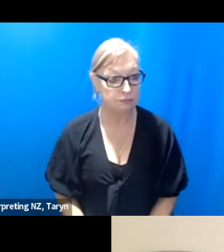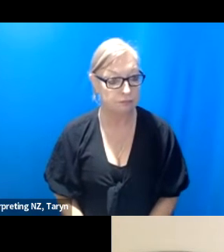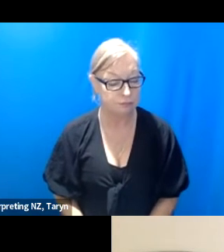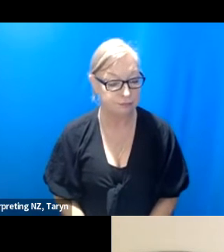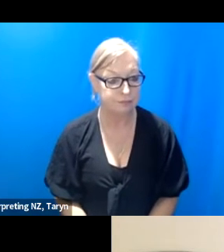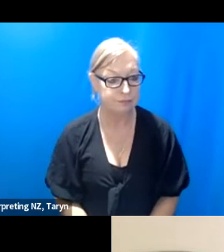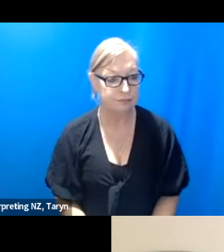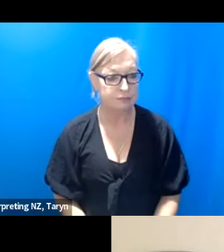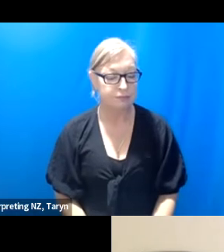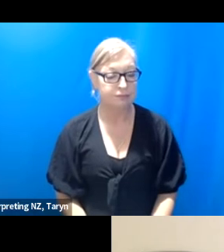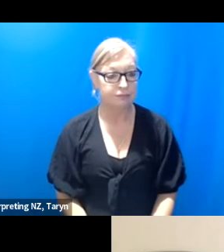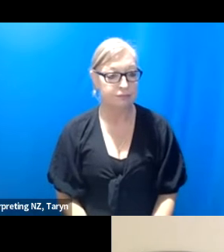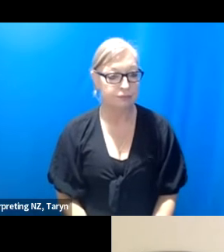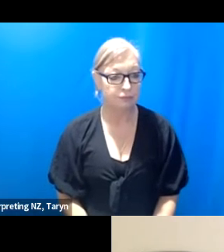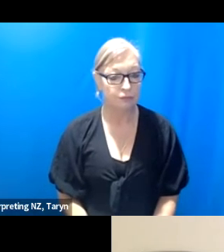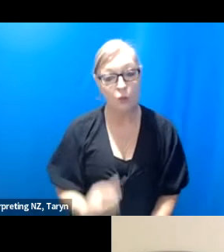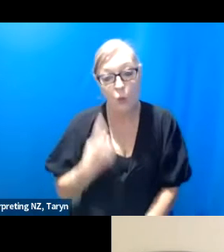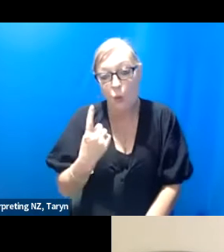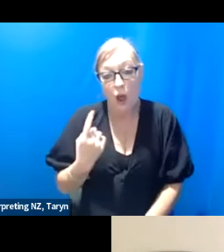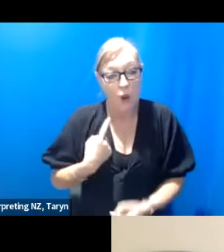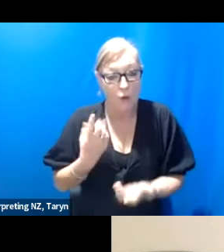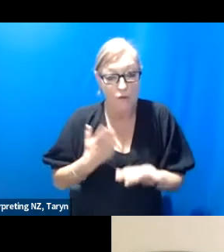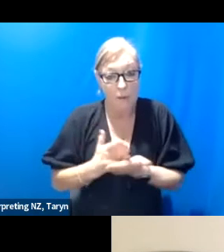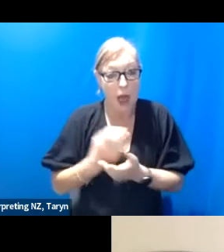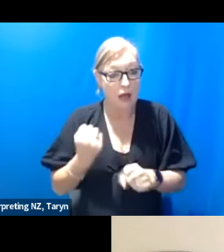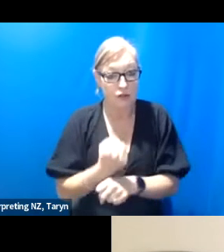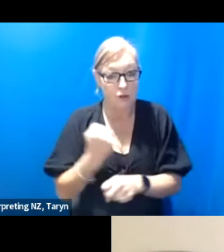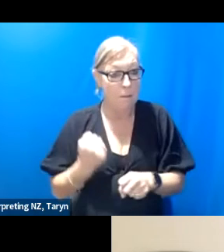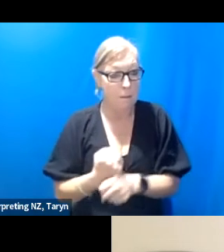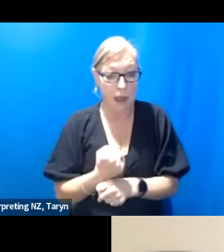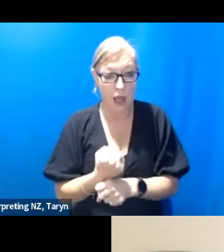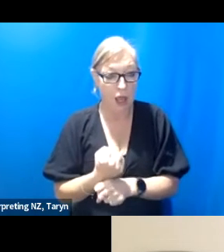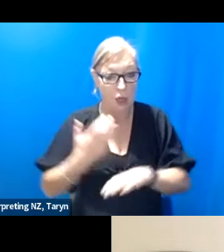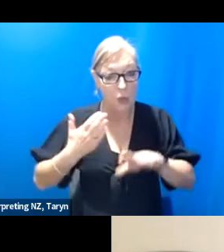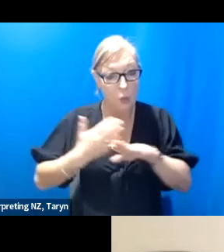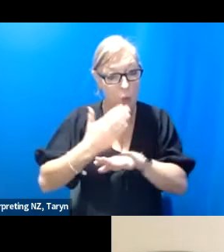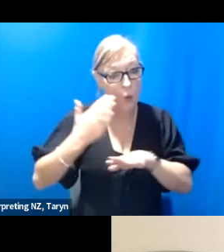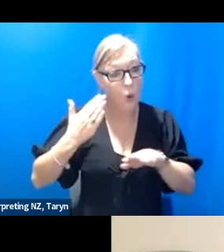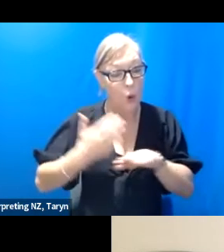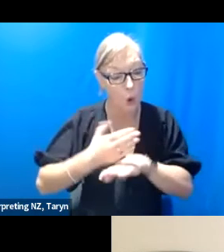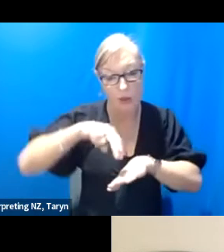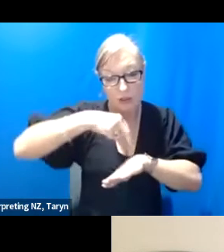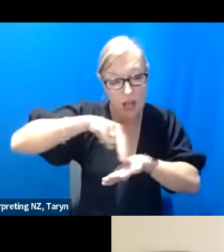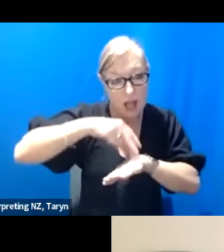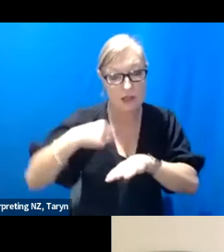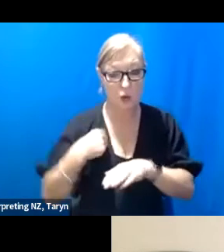things about making that work as well, was also the fact that we've realised we can change it